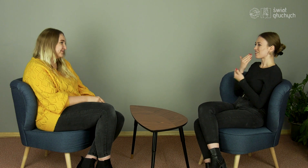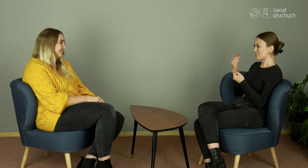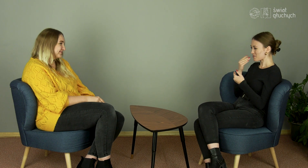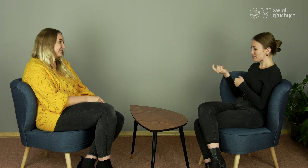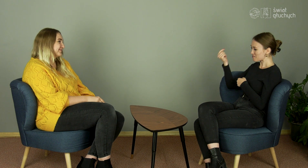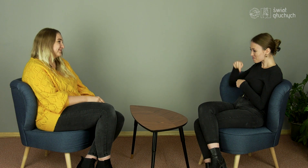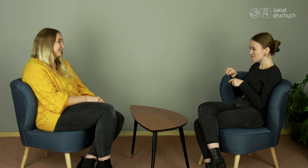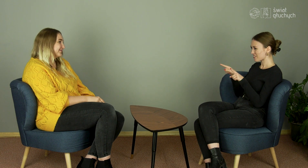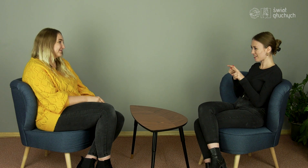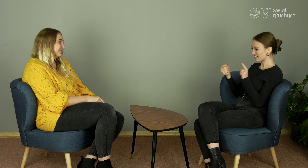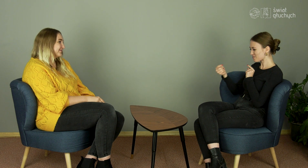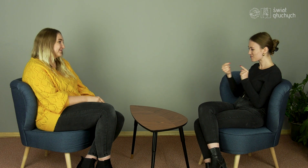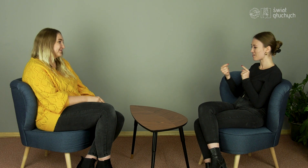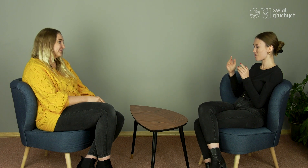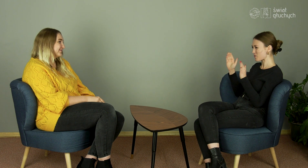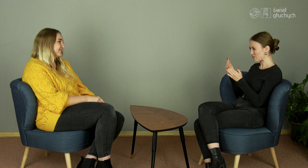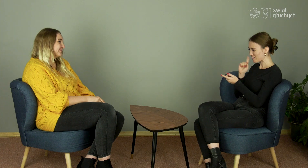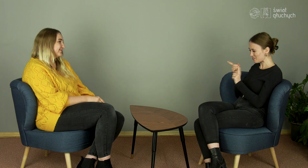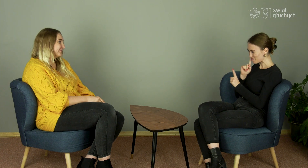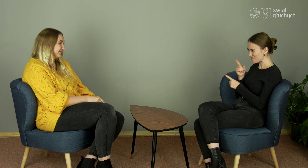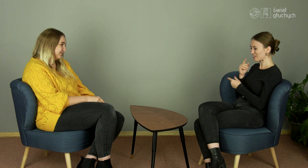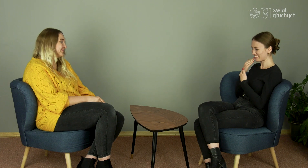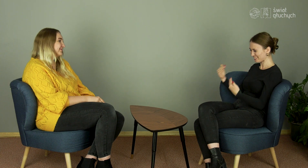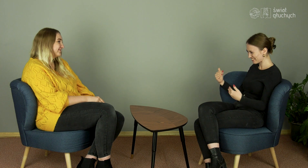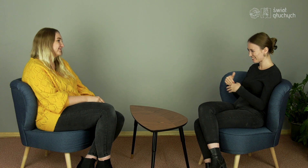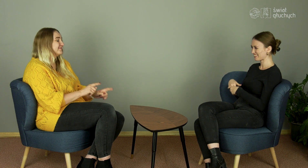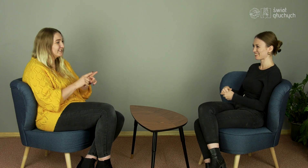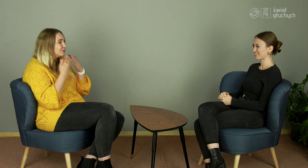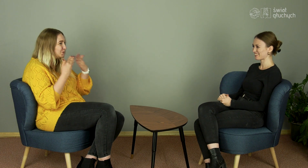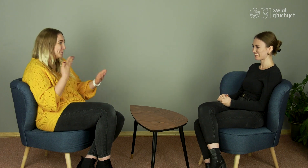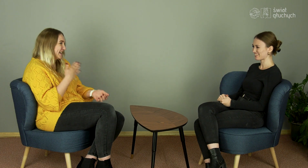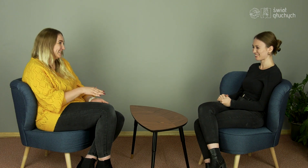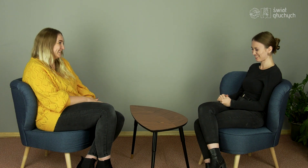Thank you for coming and we could talk briefly. Thank you. Thank you very much.